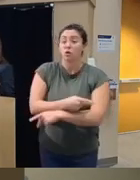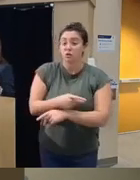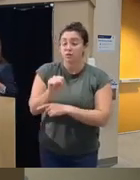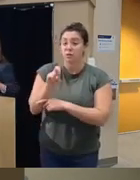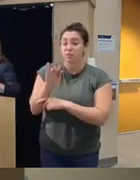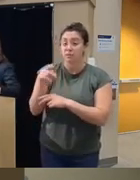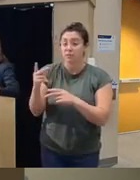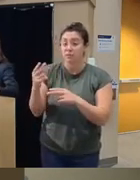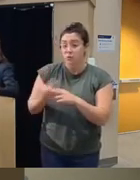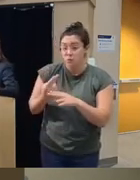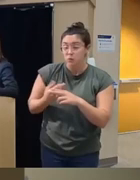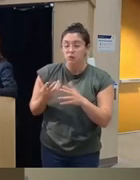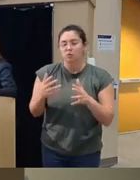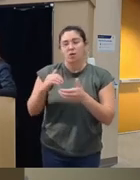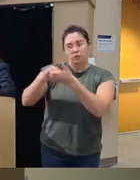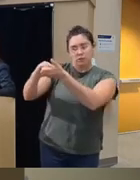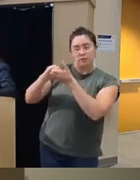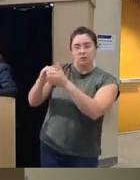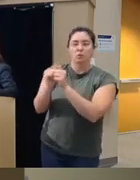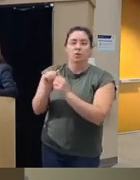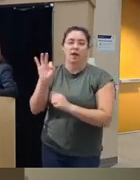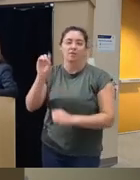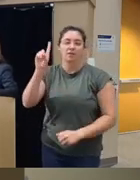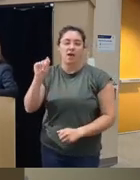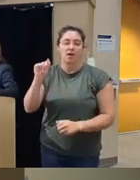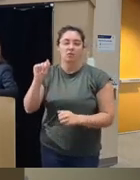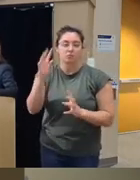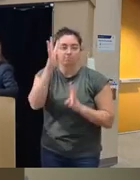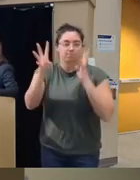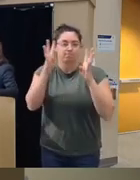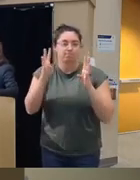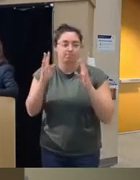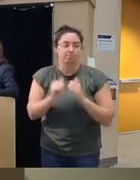we have to work very closely with the FDA on all aspects of the development of it in in this these